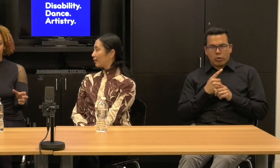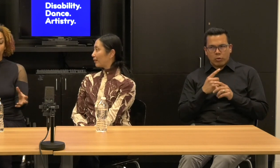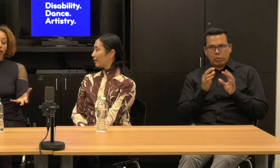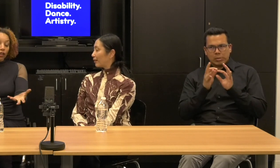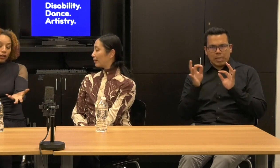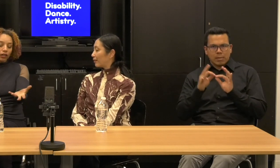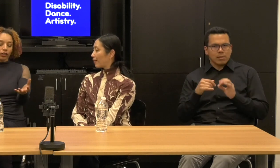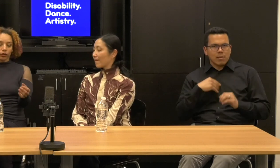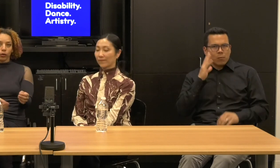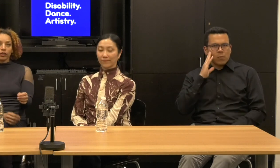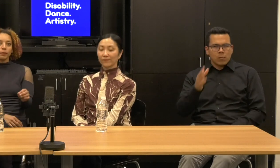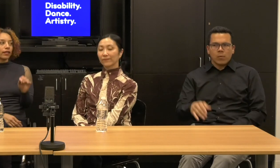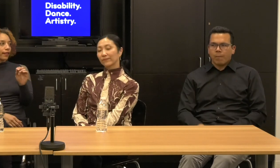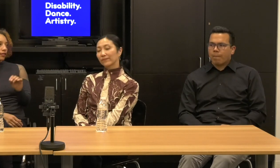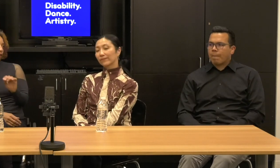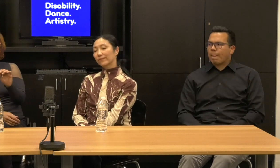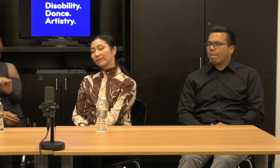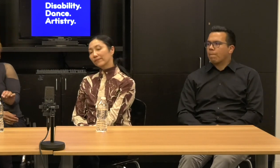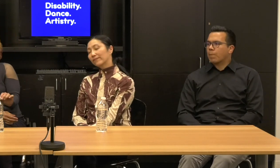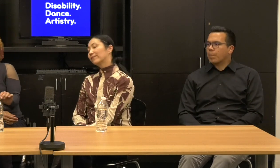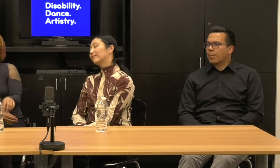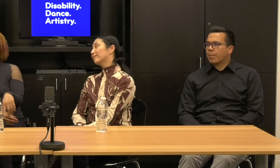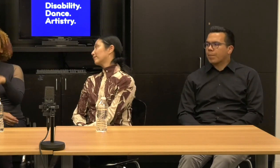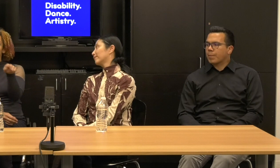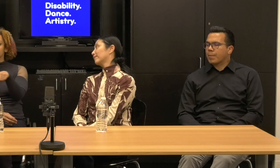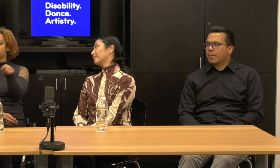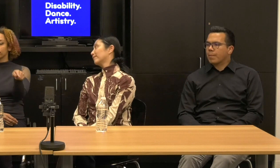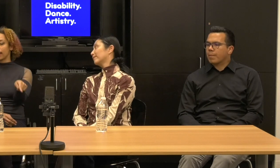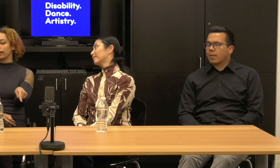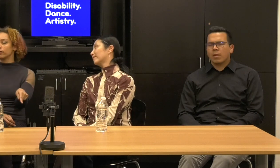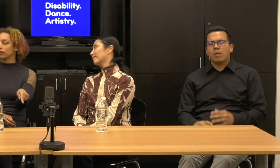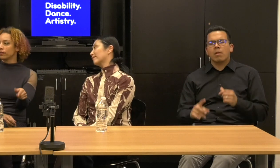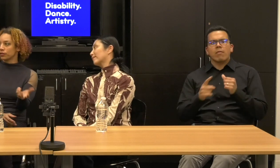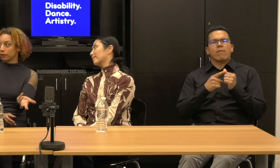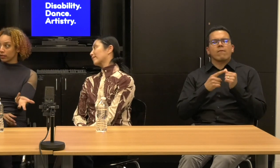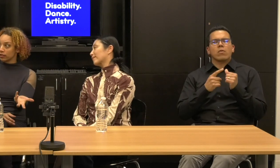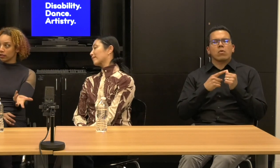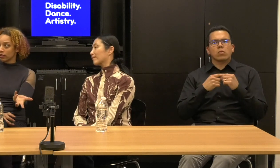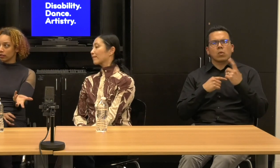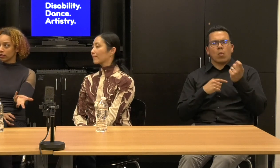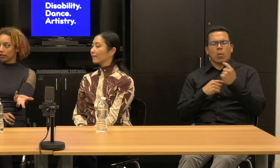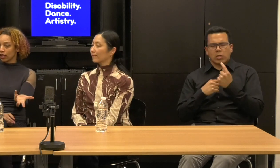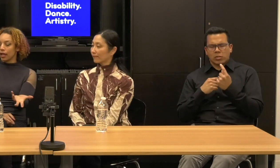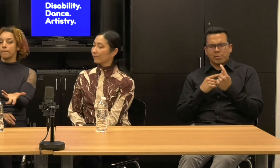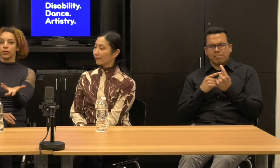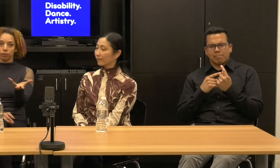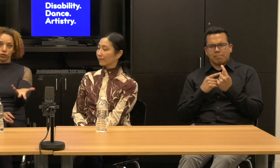So what I mean, I think the central question is what is the value of disability in movement